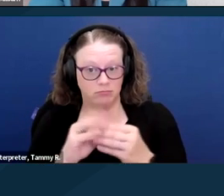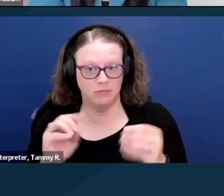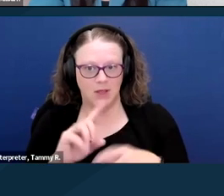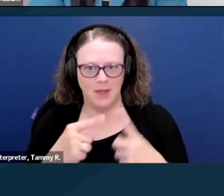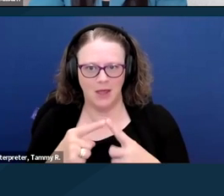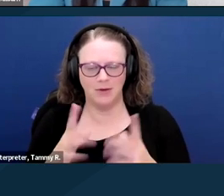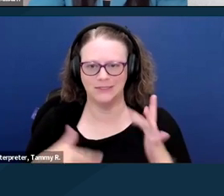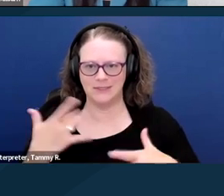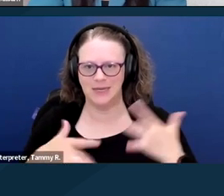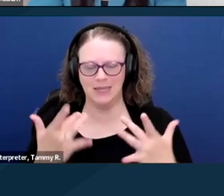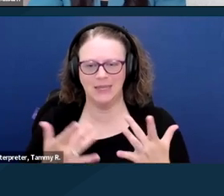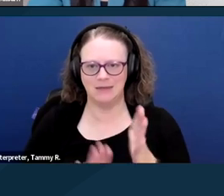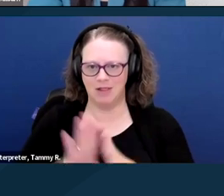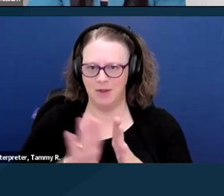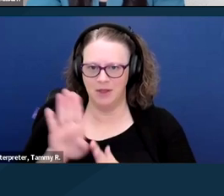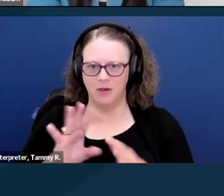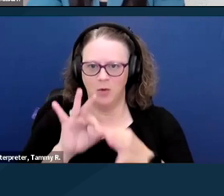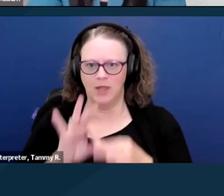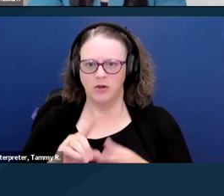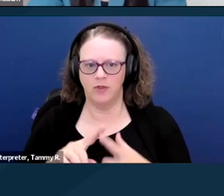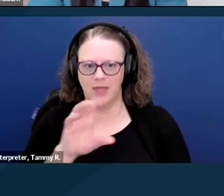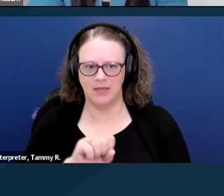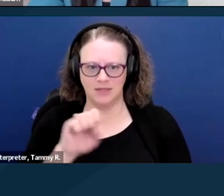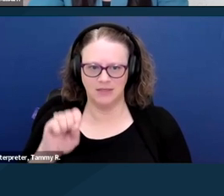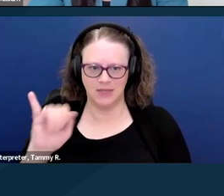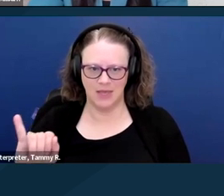called the SSI Savings Penalty Elimination Act.